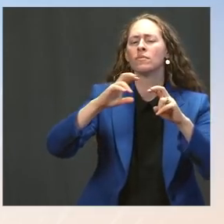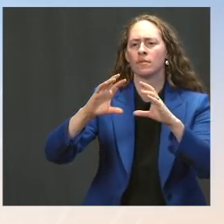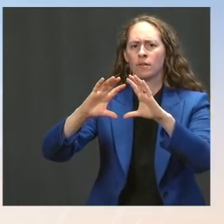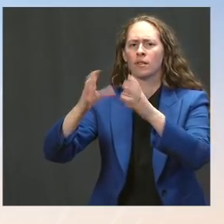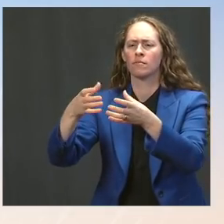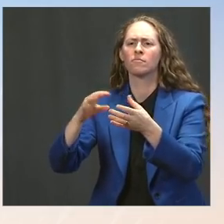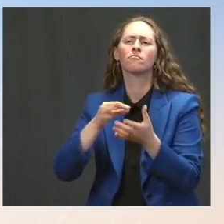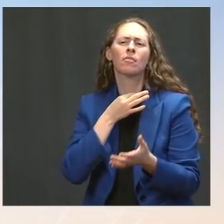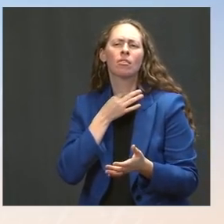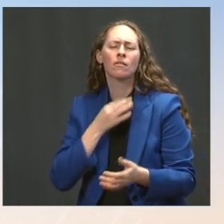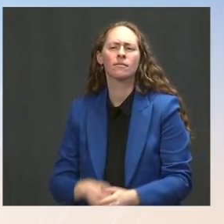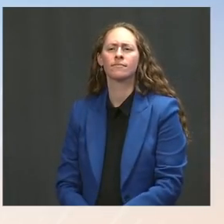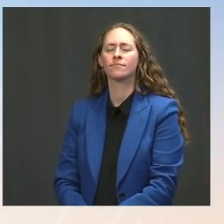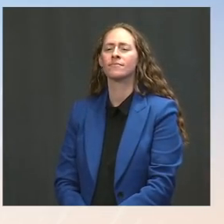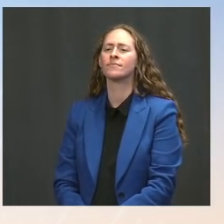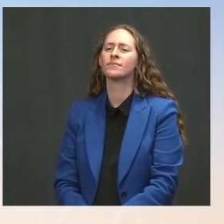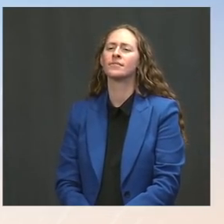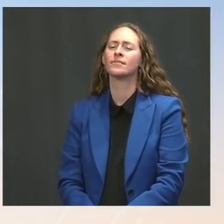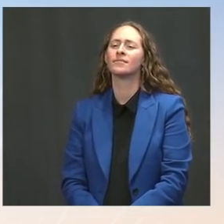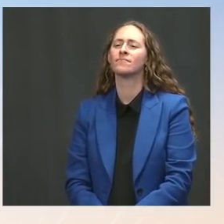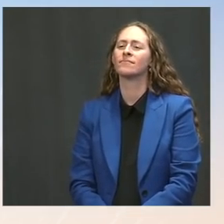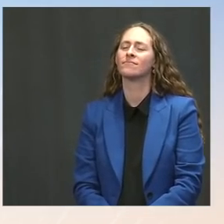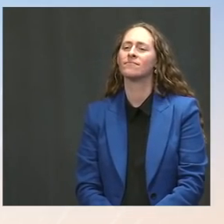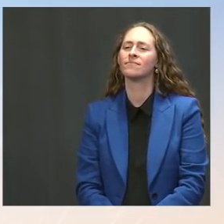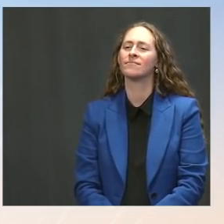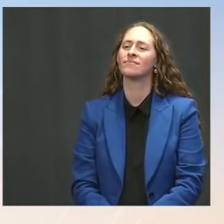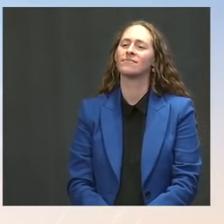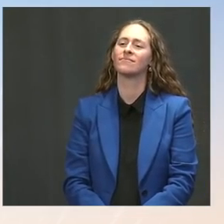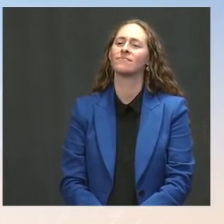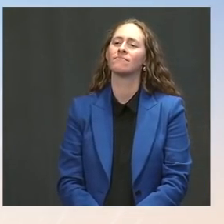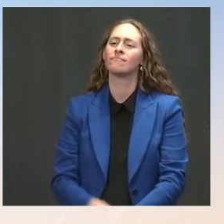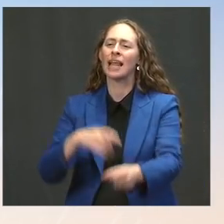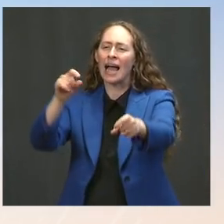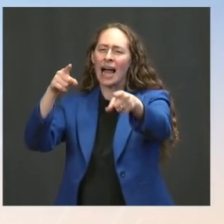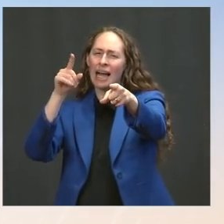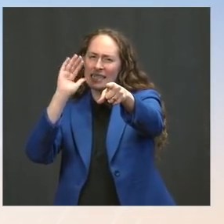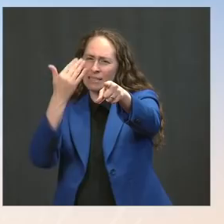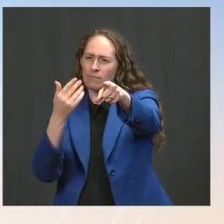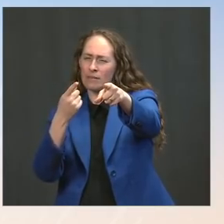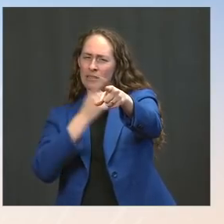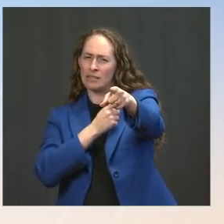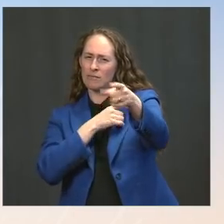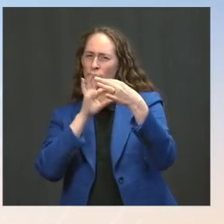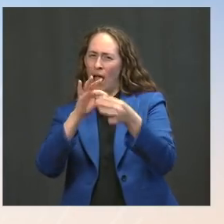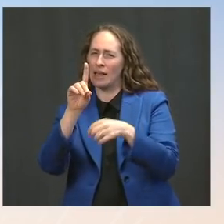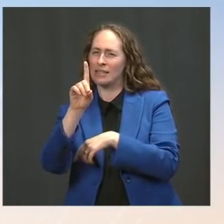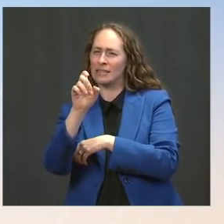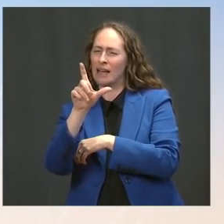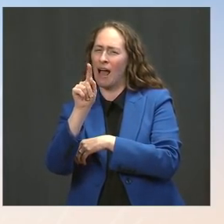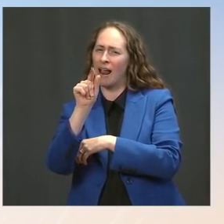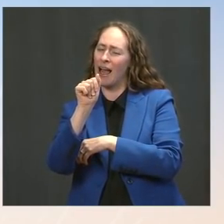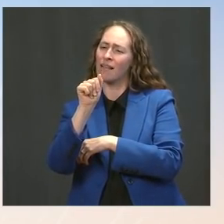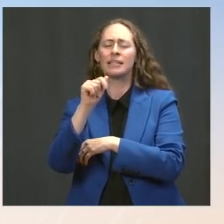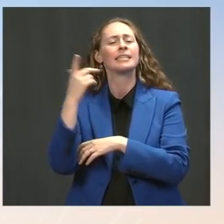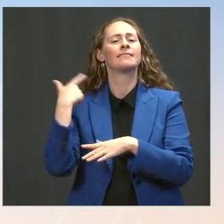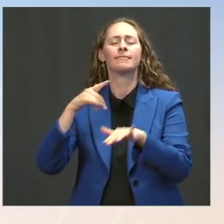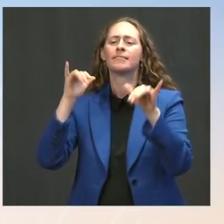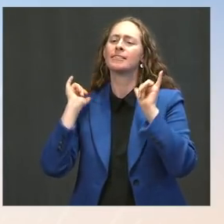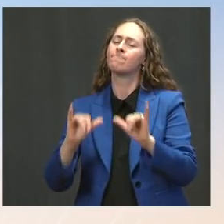and those of you who have asked, we've confirmed this for -- with the Delta variant, we will maintain existing travel restrictions at this point for a few reasons.